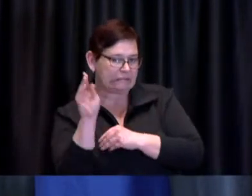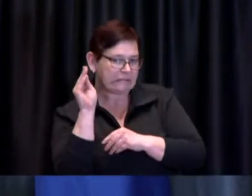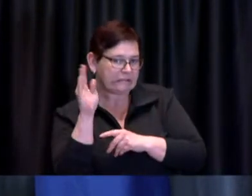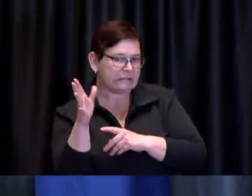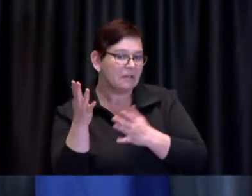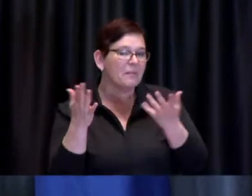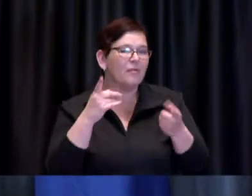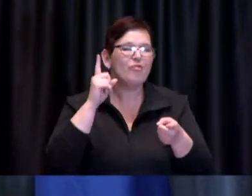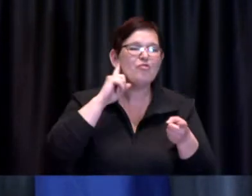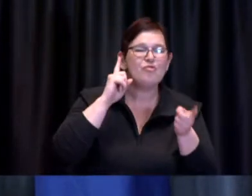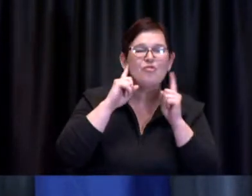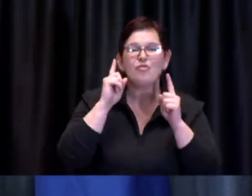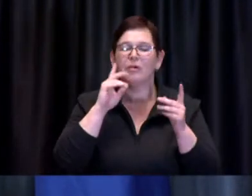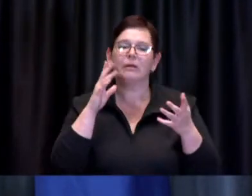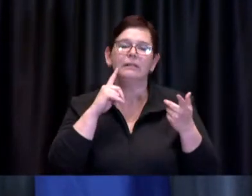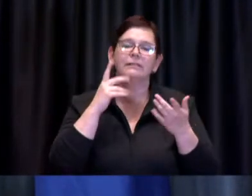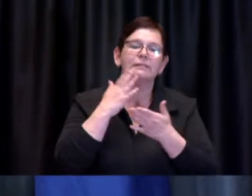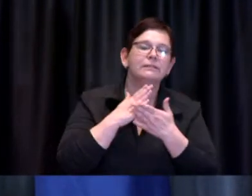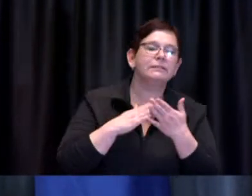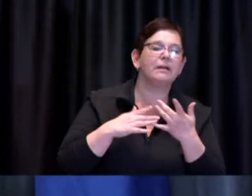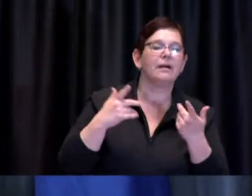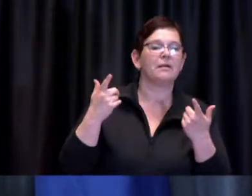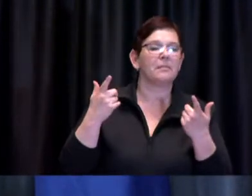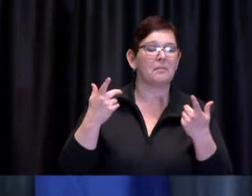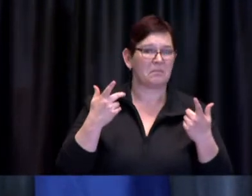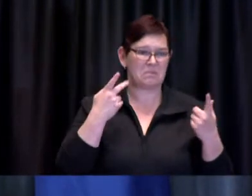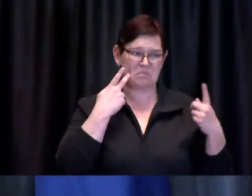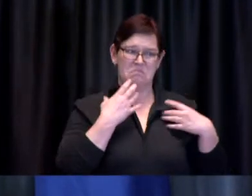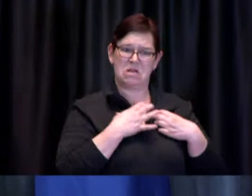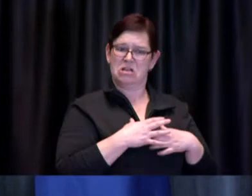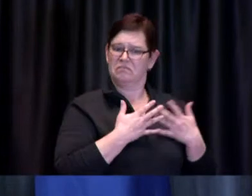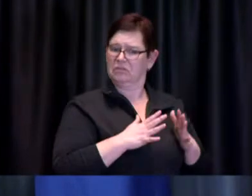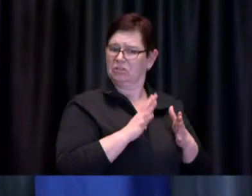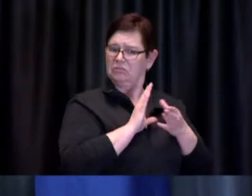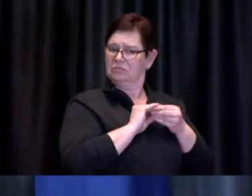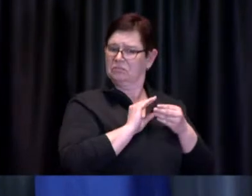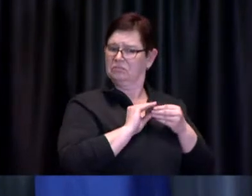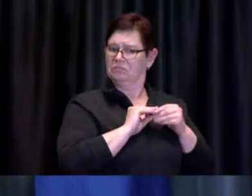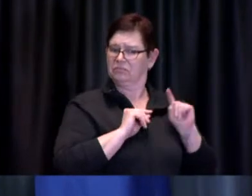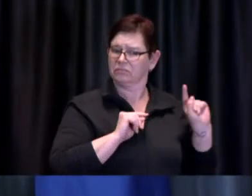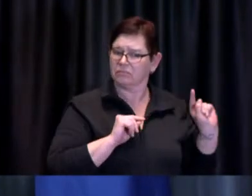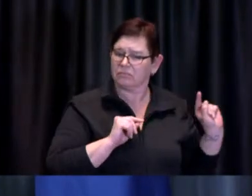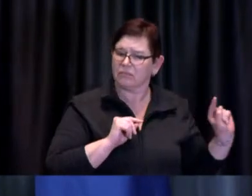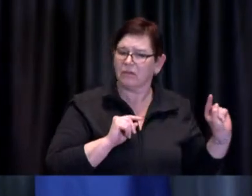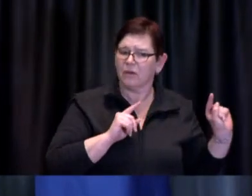and you've heard the the Mayor's remarks today around how we are focusing vaccination efforts